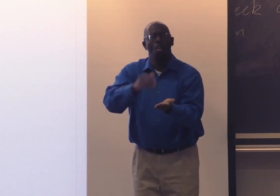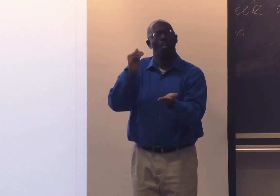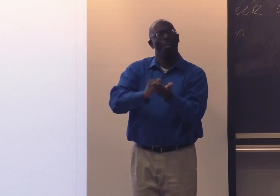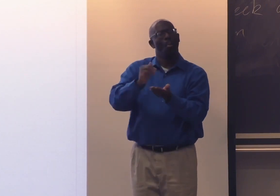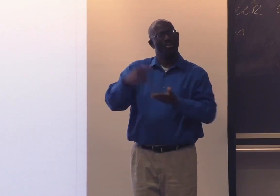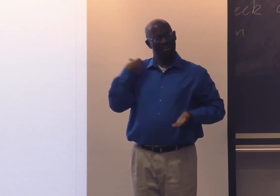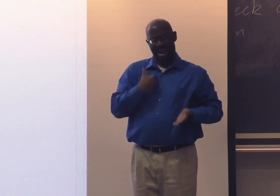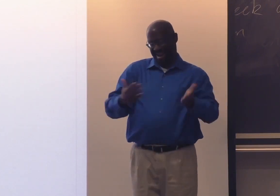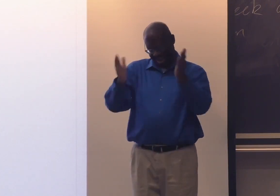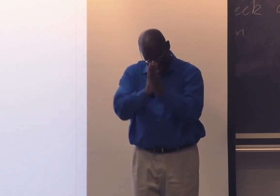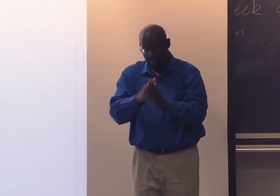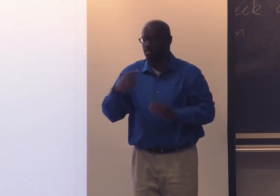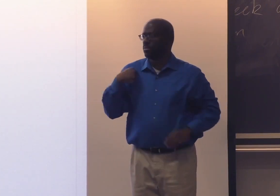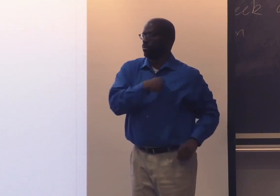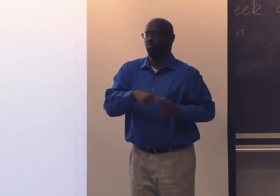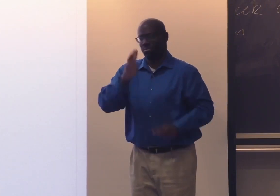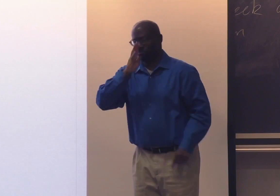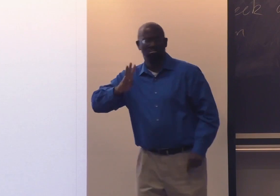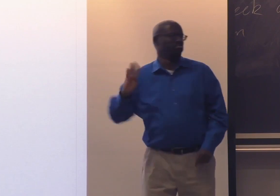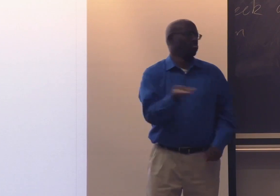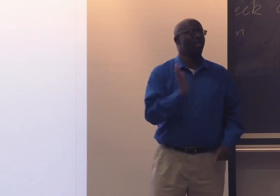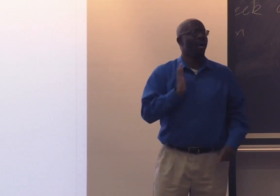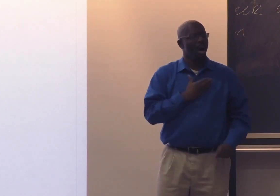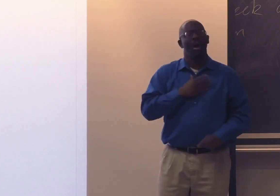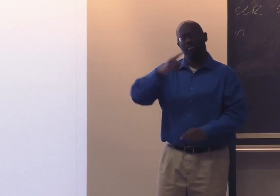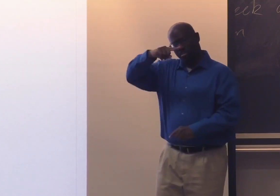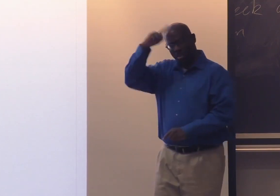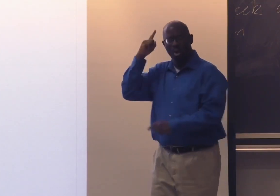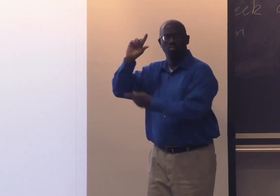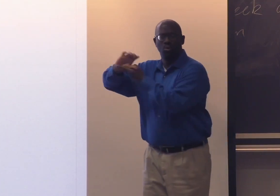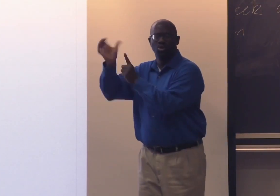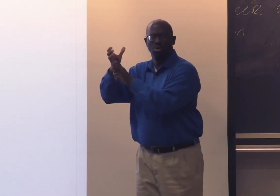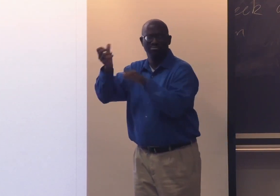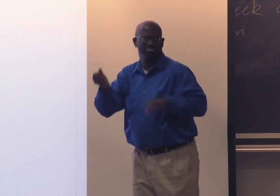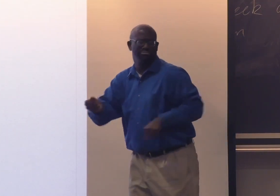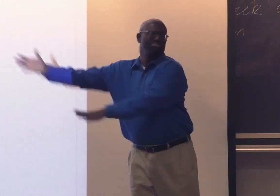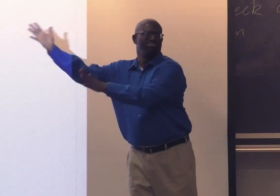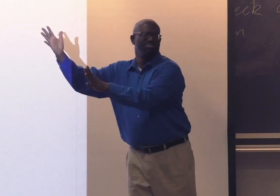Do you see yourself as deaf first and foremost? And so sometimes we're asked to ignore our Black culture.